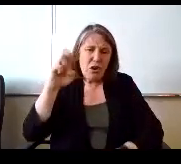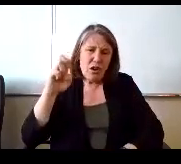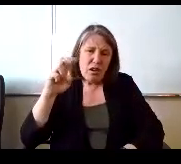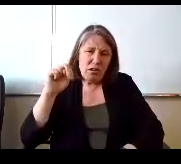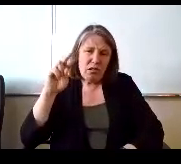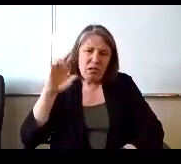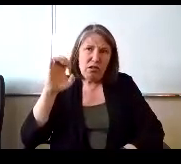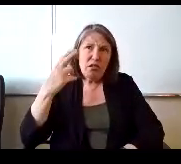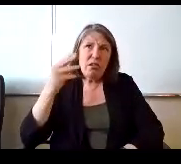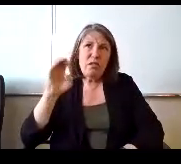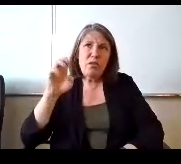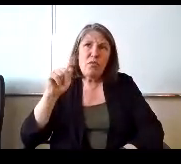Thank you Mr Lamberg.